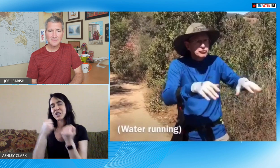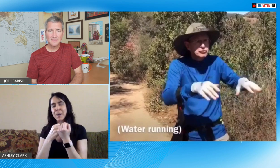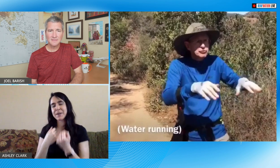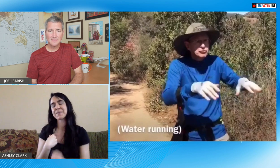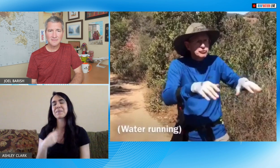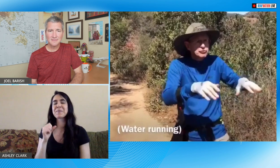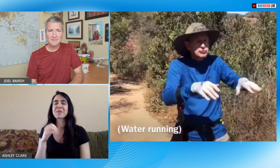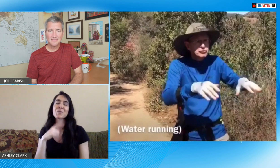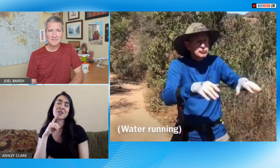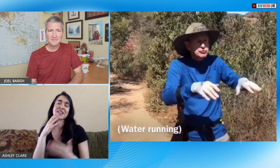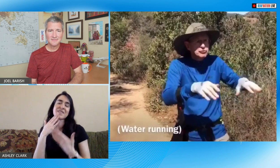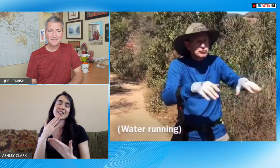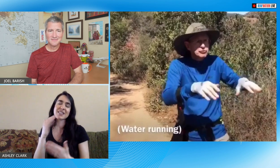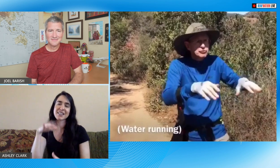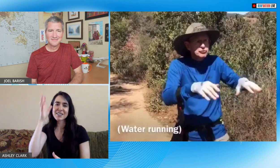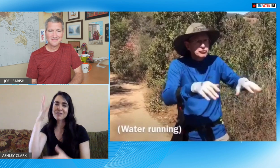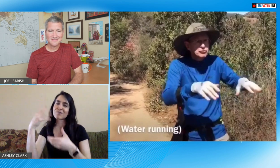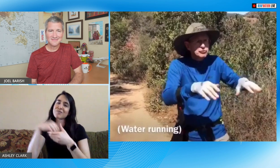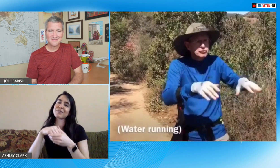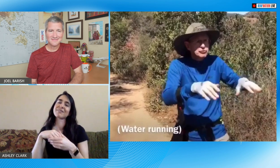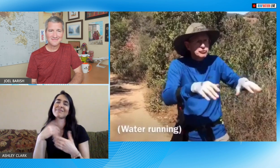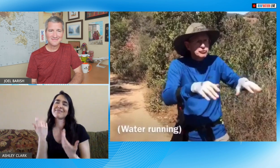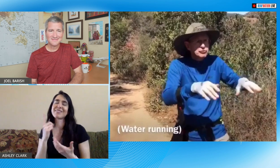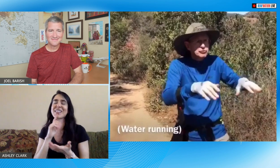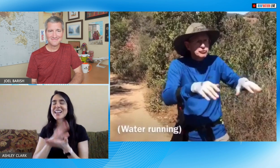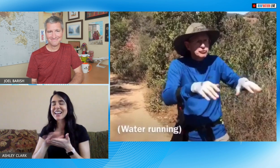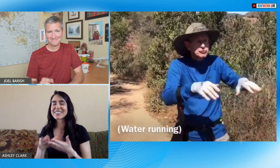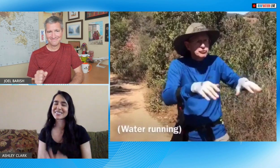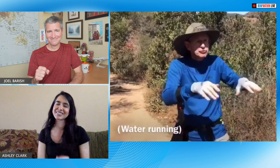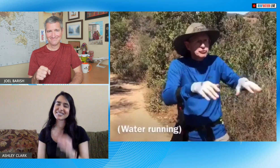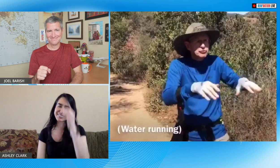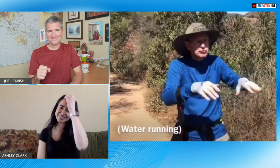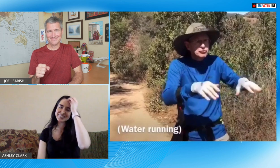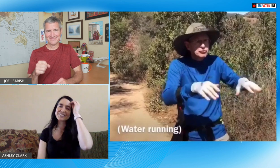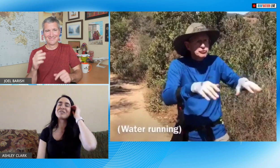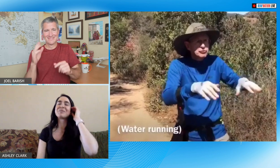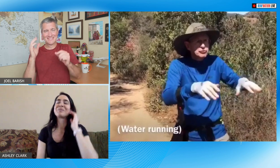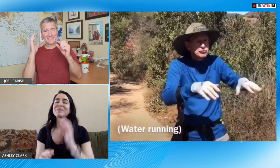biggest supporters my entire family are just fantastic supporters so it's been